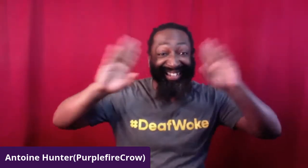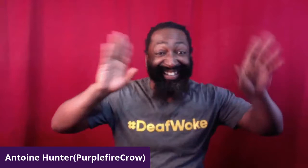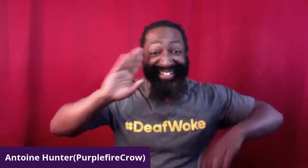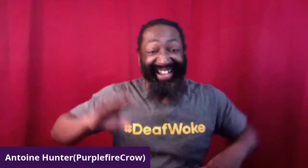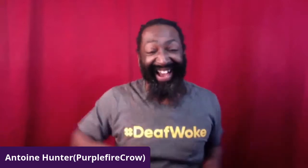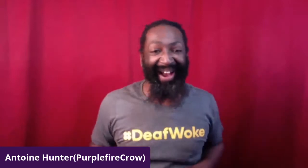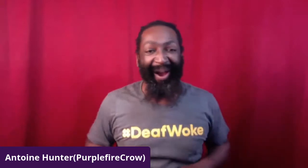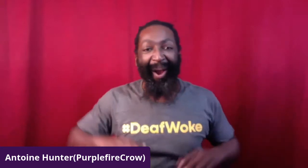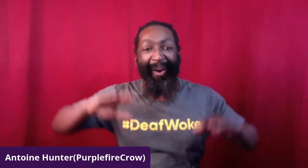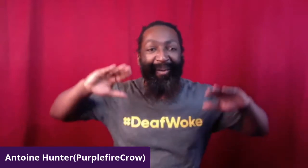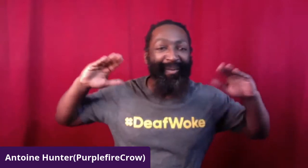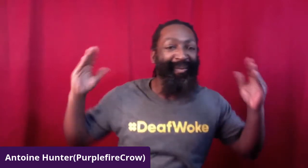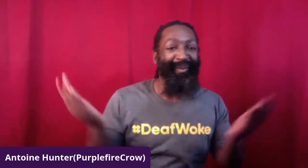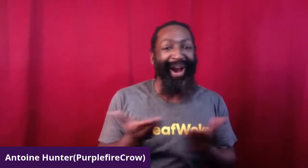Hello, hello everyone.